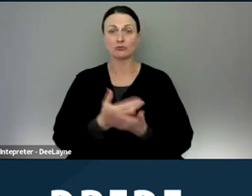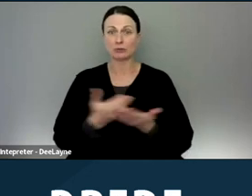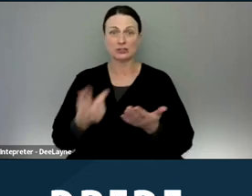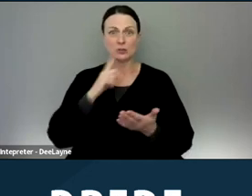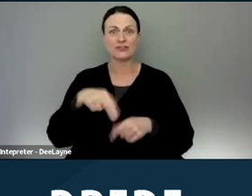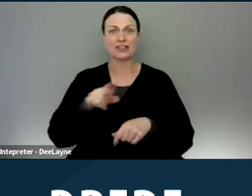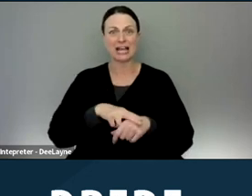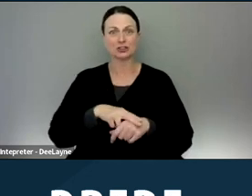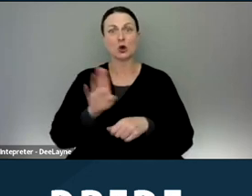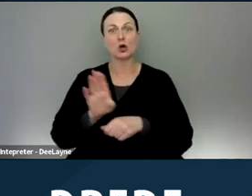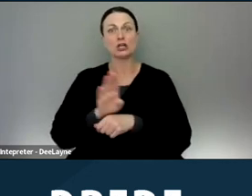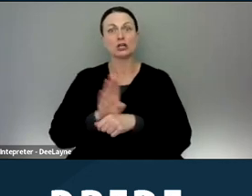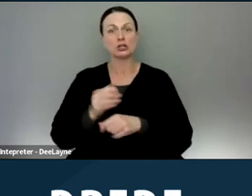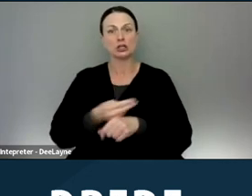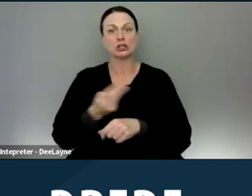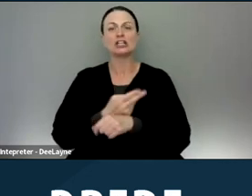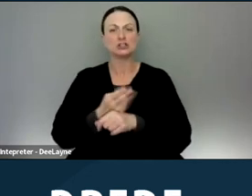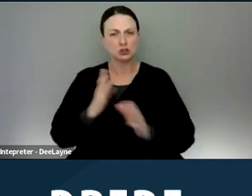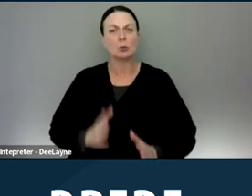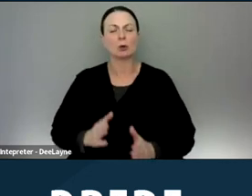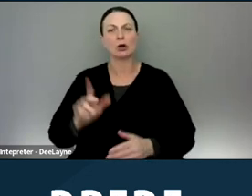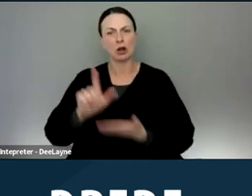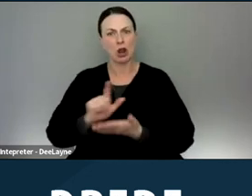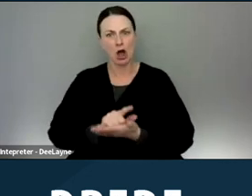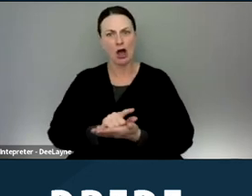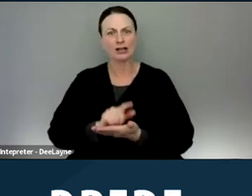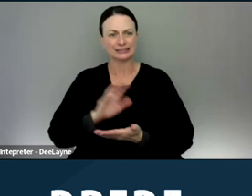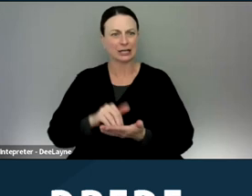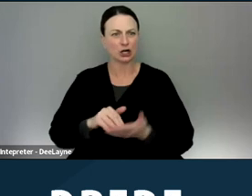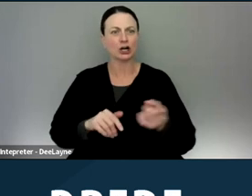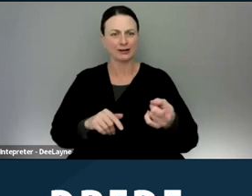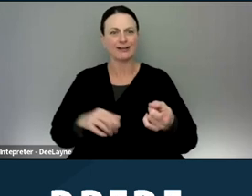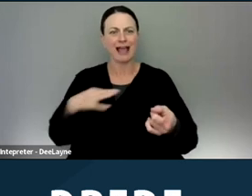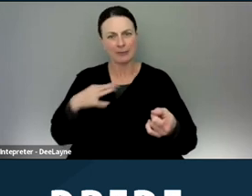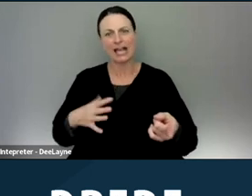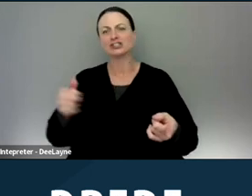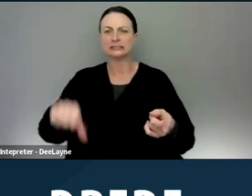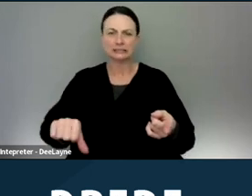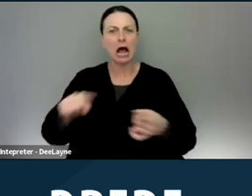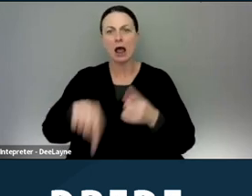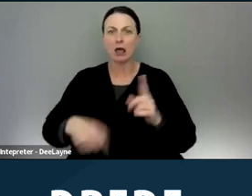put out on digital denials and tenant application where they go into a lot more detail about,